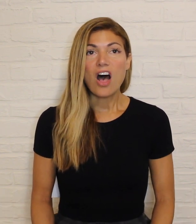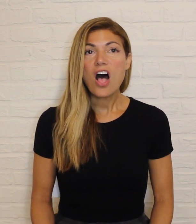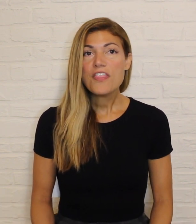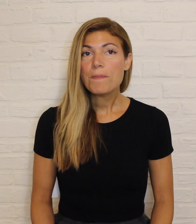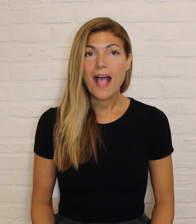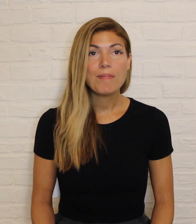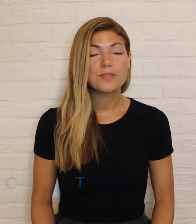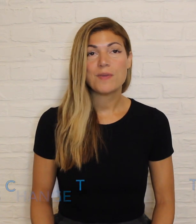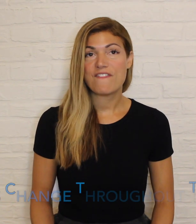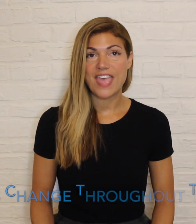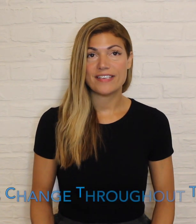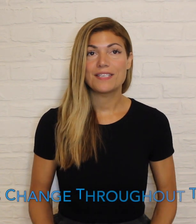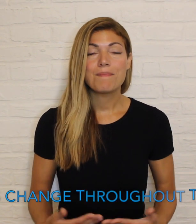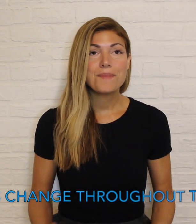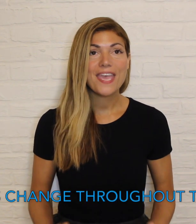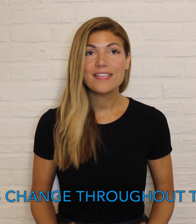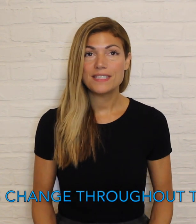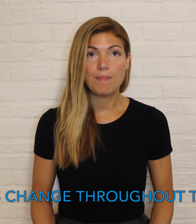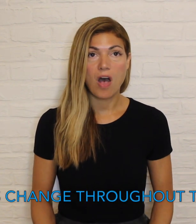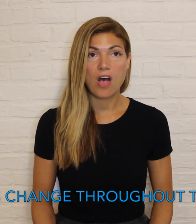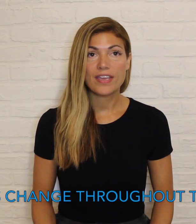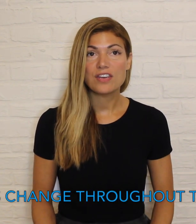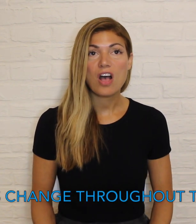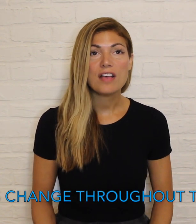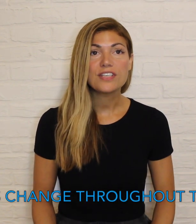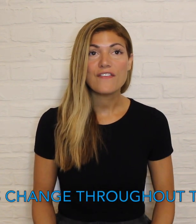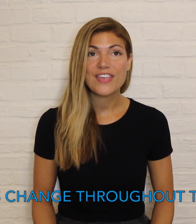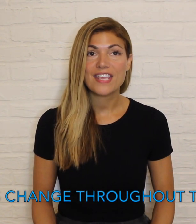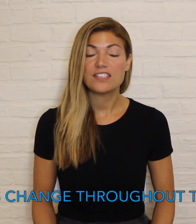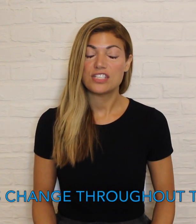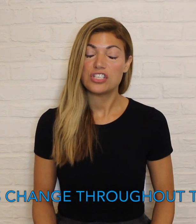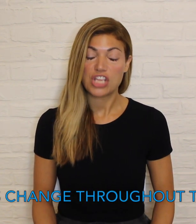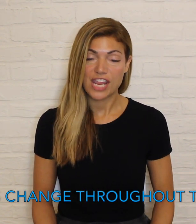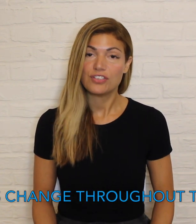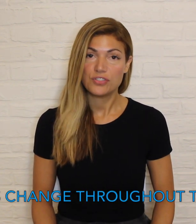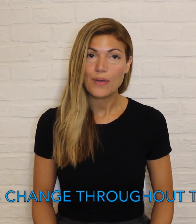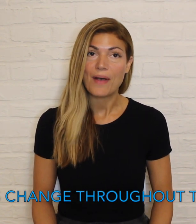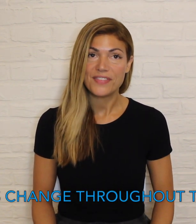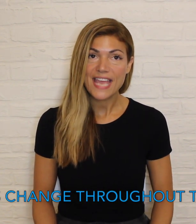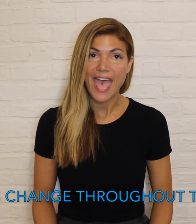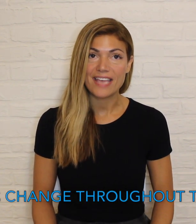All the problems we face, big and small, can cause our feelings to change throughout the day.